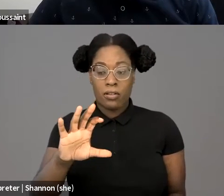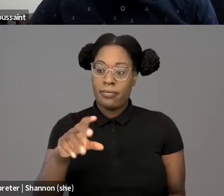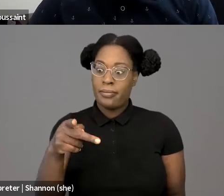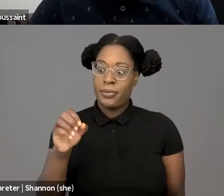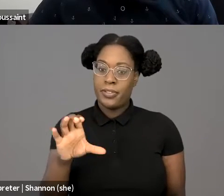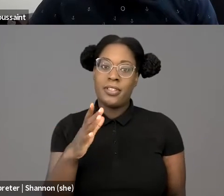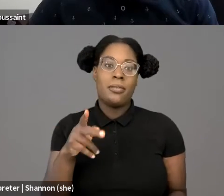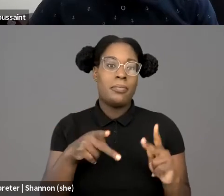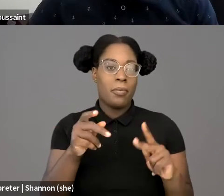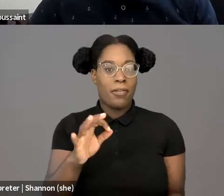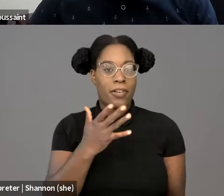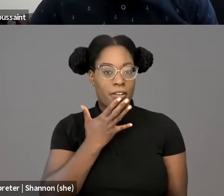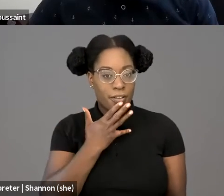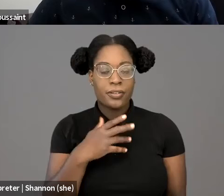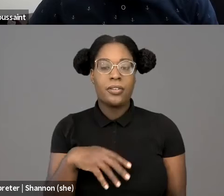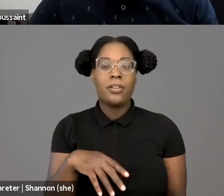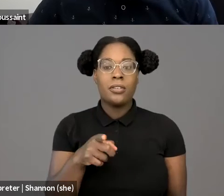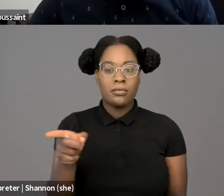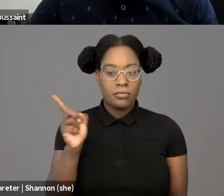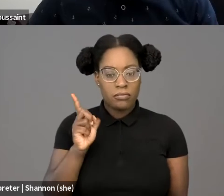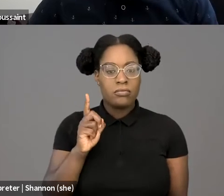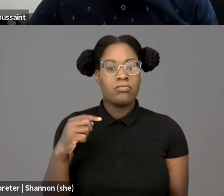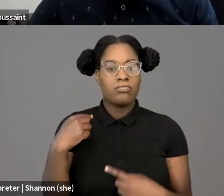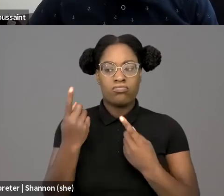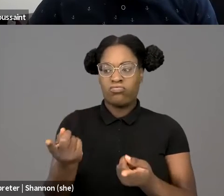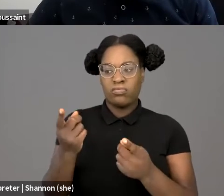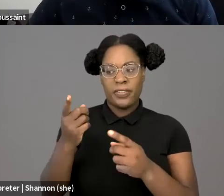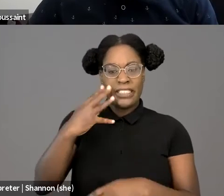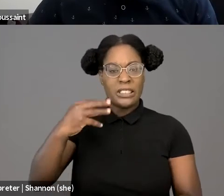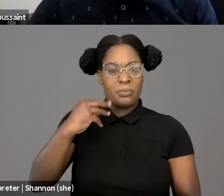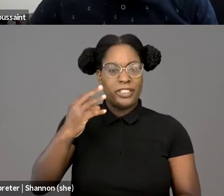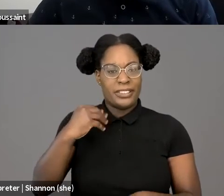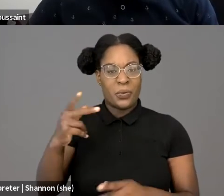A quote that I like. And I also like a quote from Ruha Benjamin,